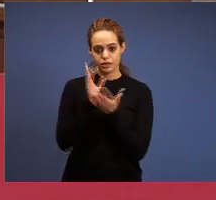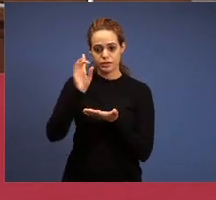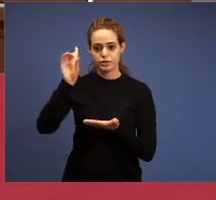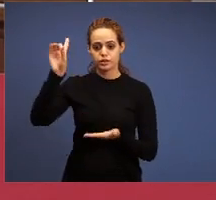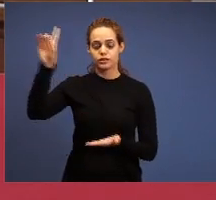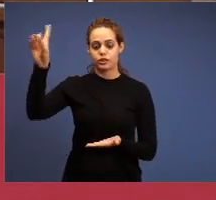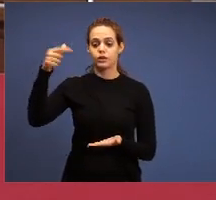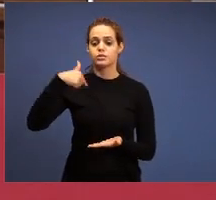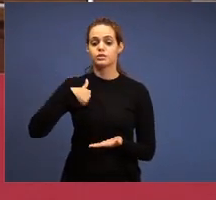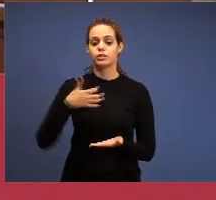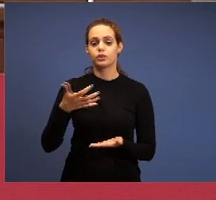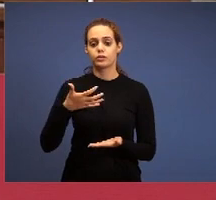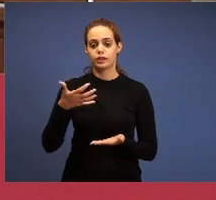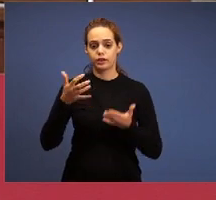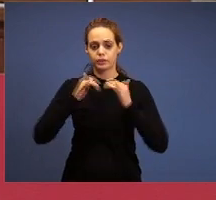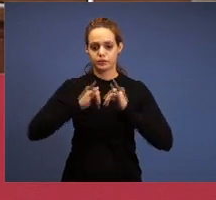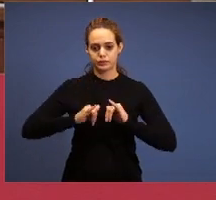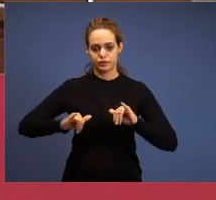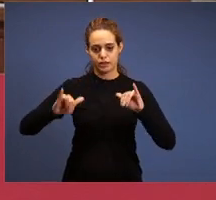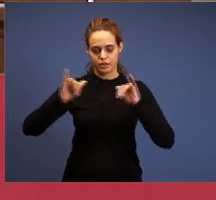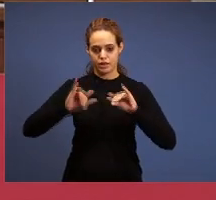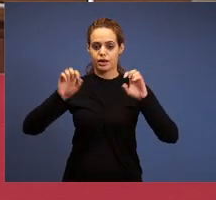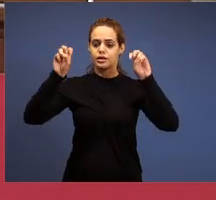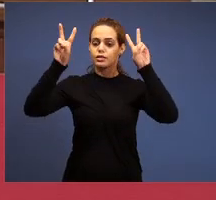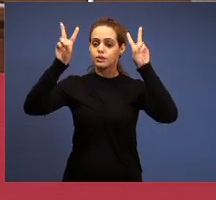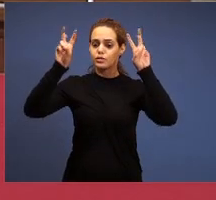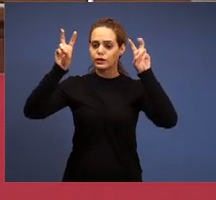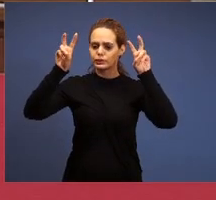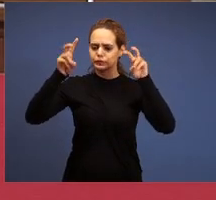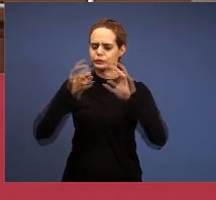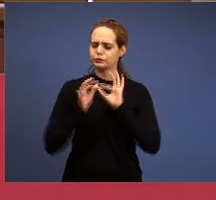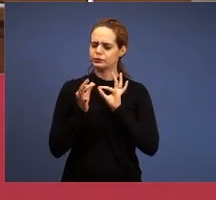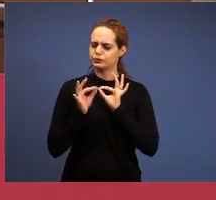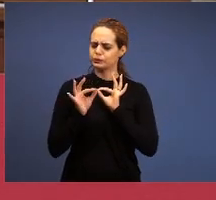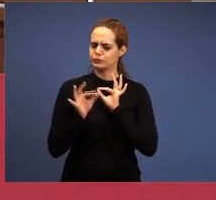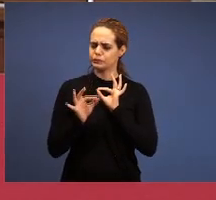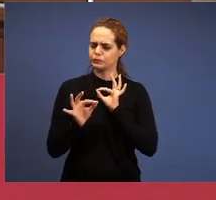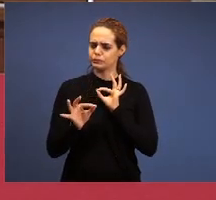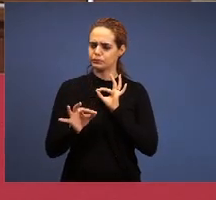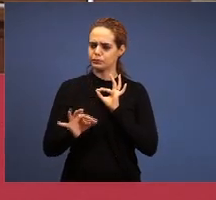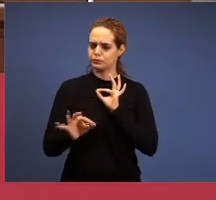the subject is vast, we are hoping that the pastors, we have about 10 questions